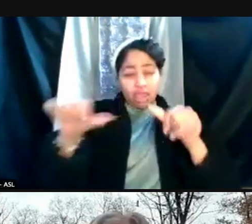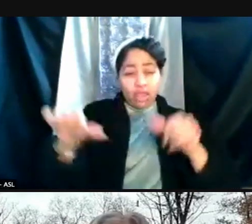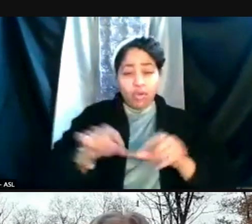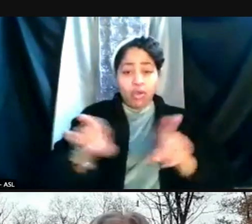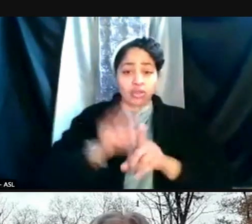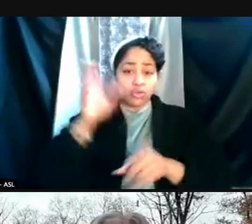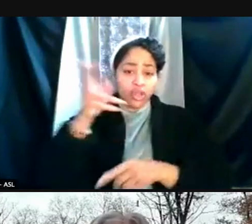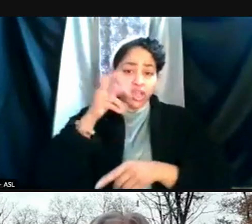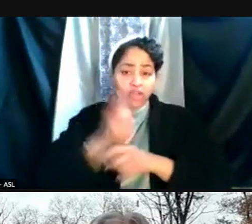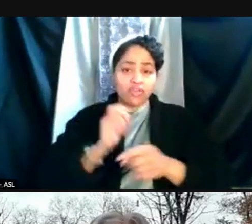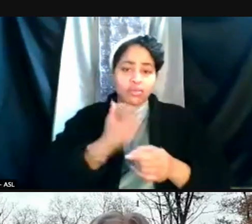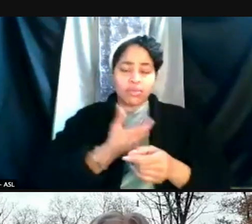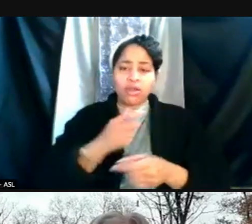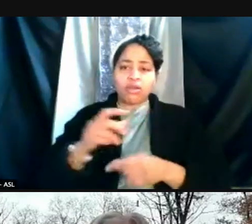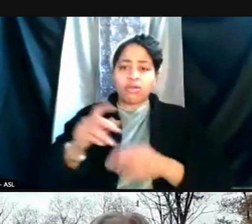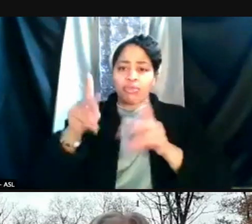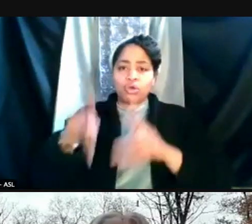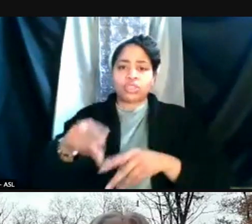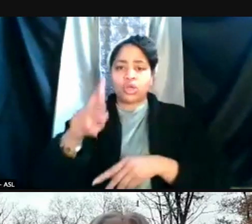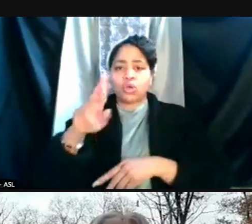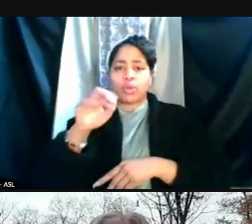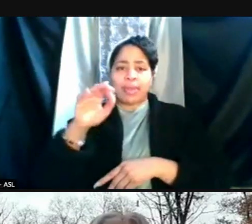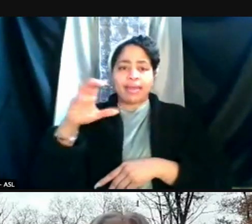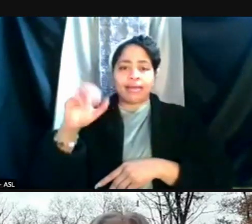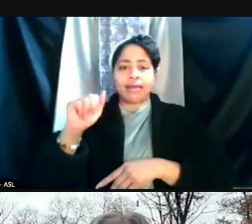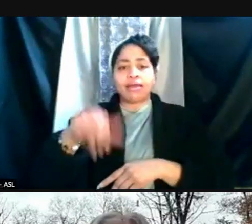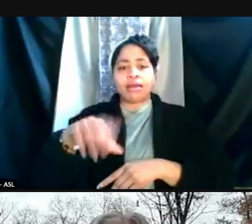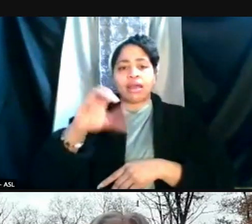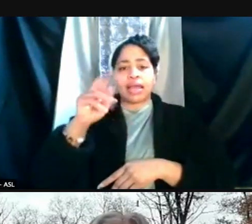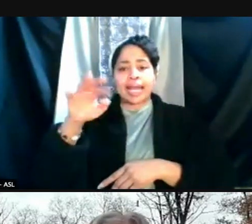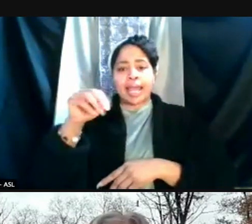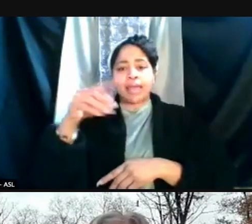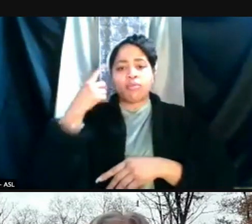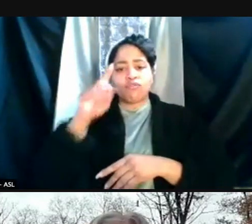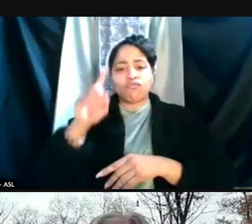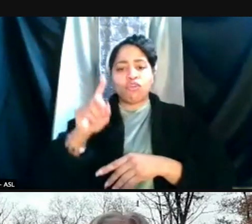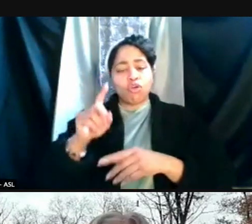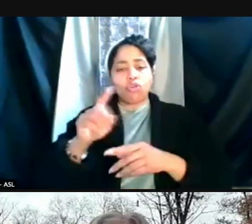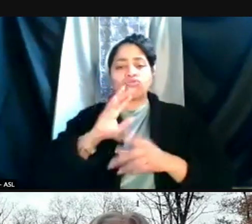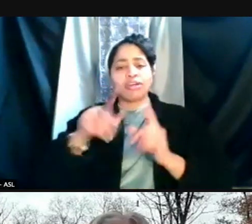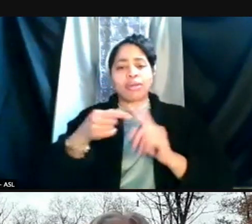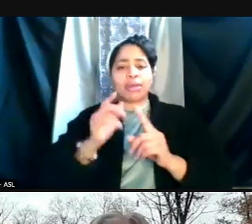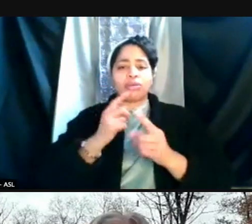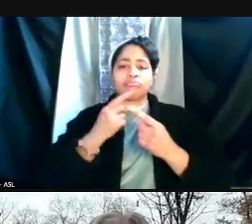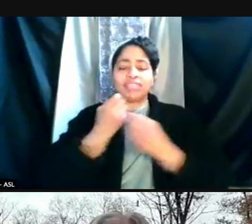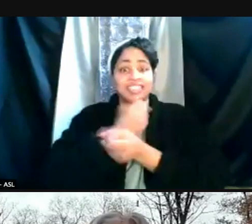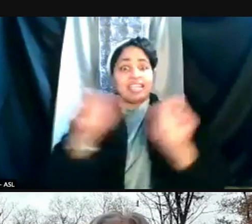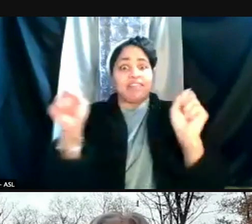Rebecca Cunningham about the safety and success of our efforts in keeping our labs up